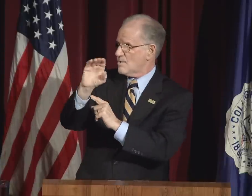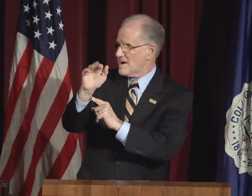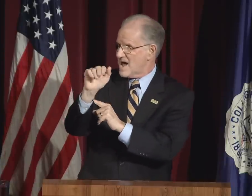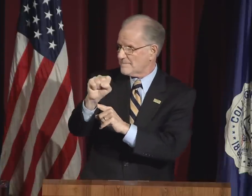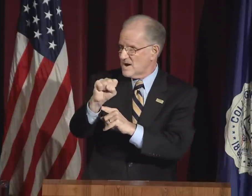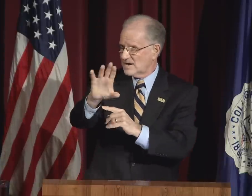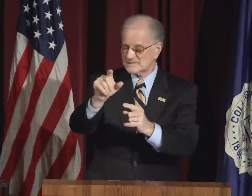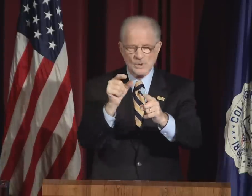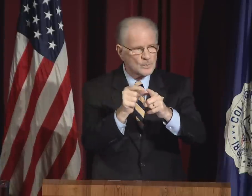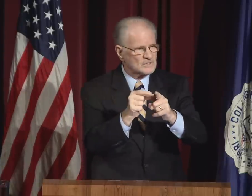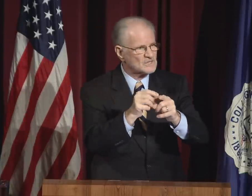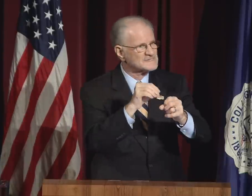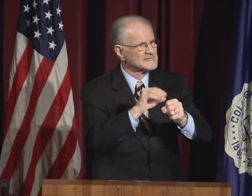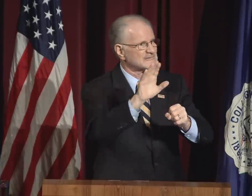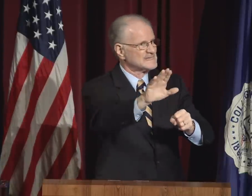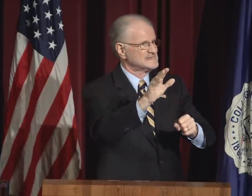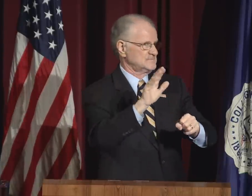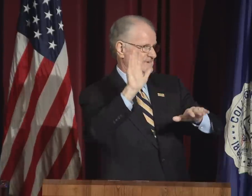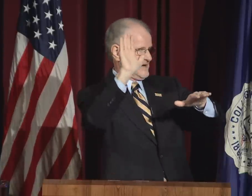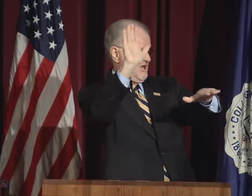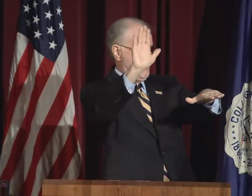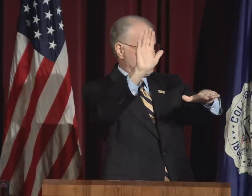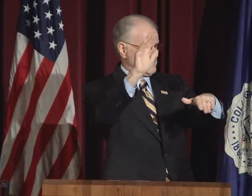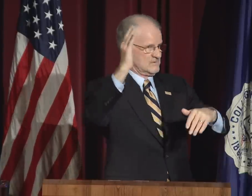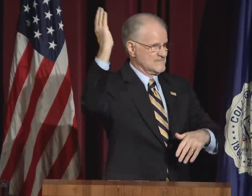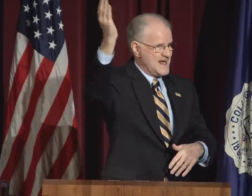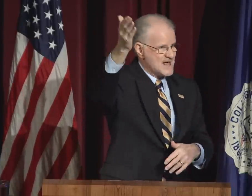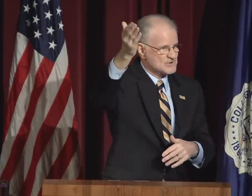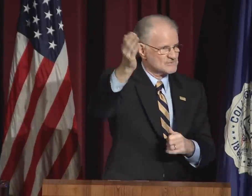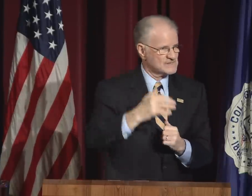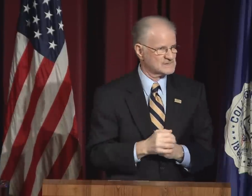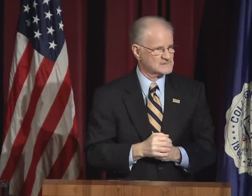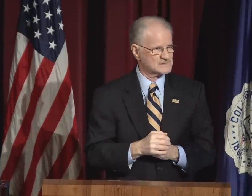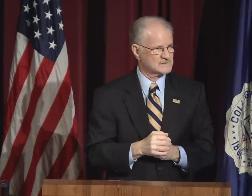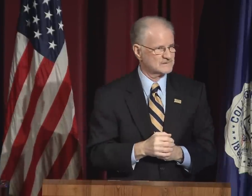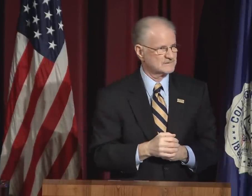in President Obama's words in his inaugural address.